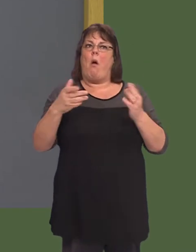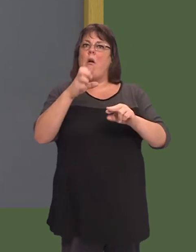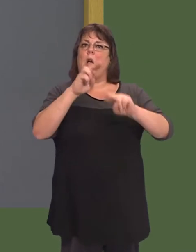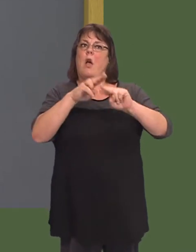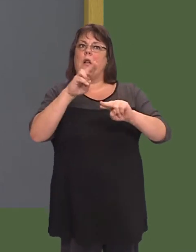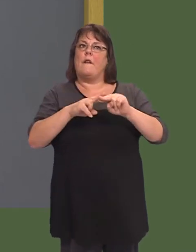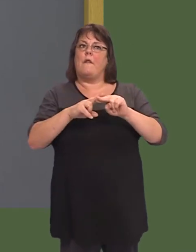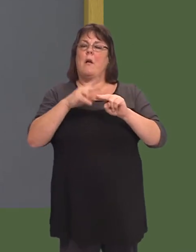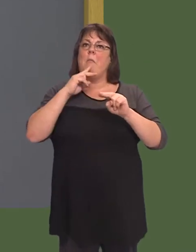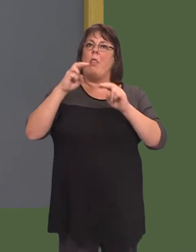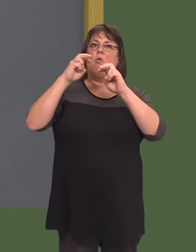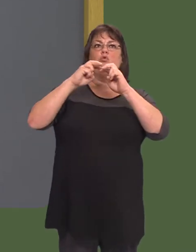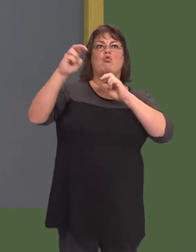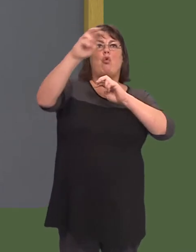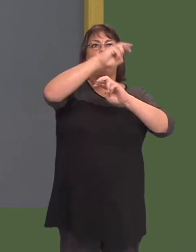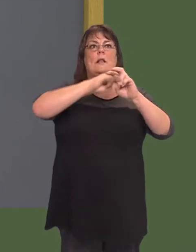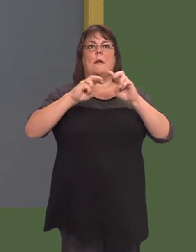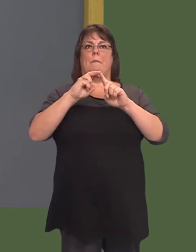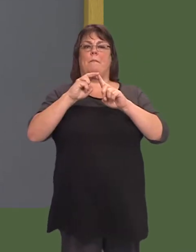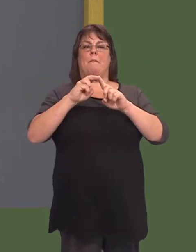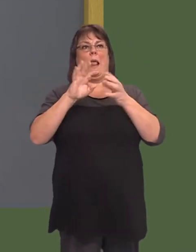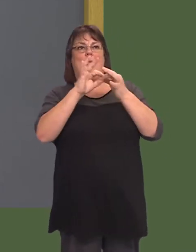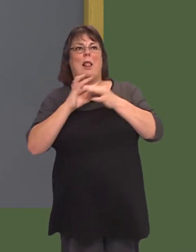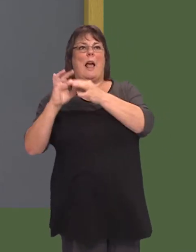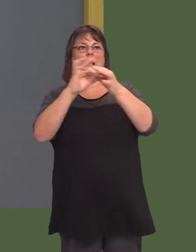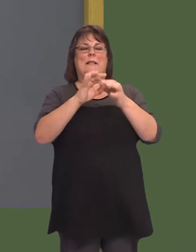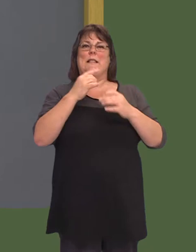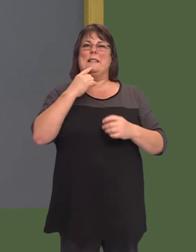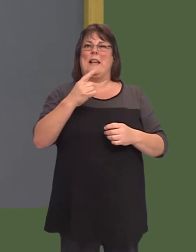The chief executive of the European Tourism Operators Alliance agreed and said there were